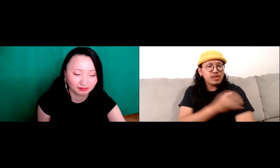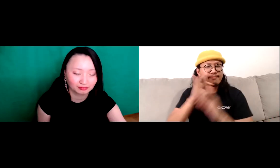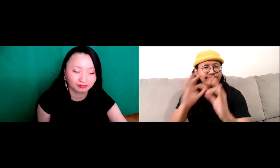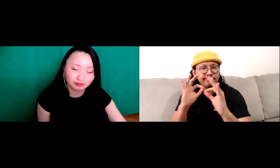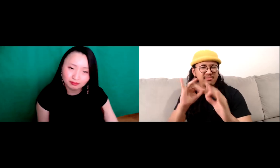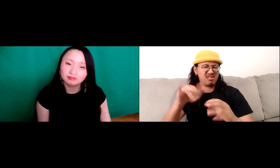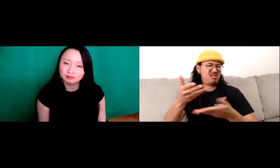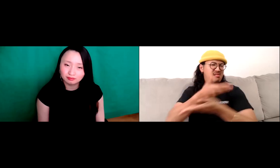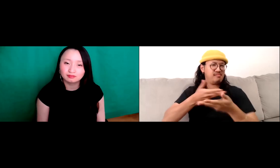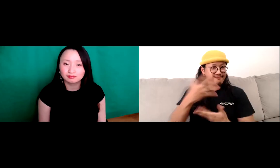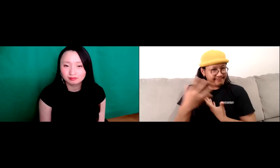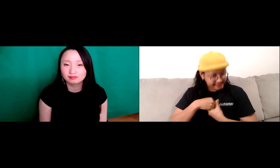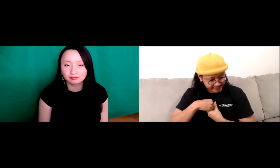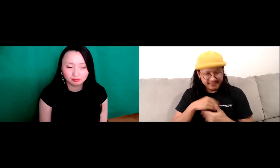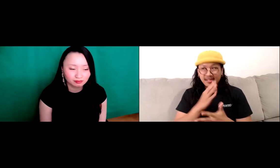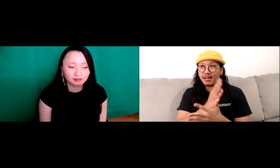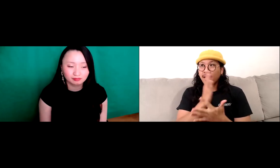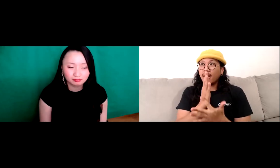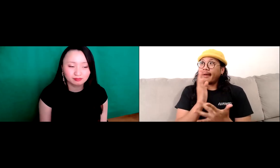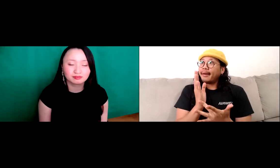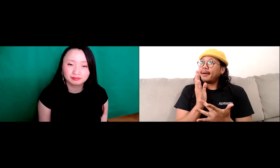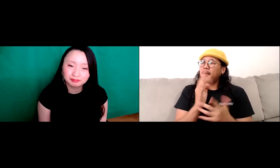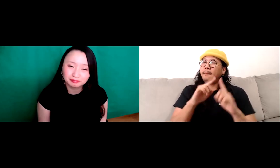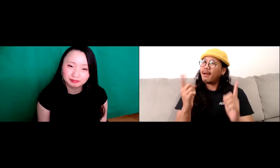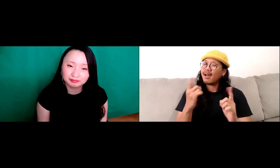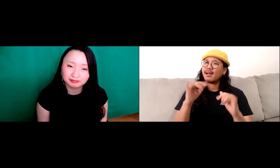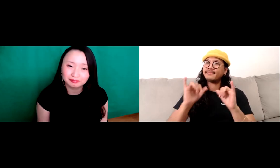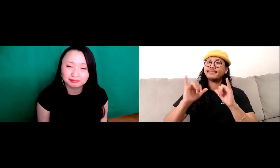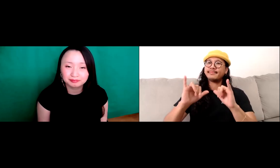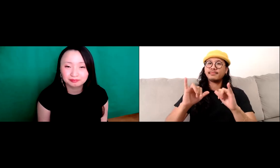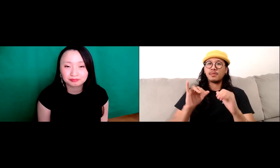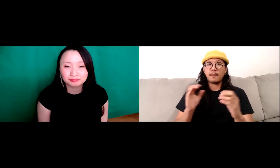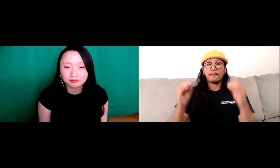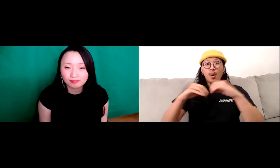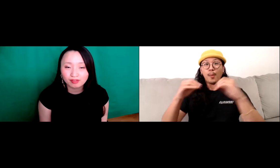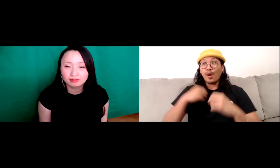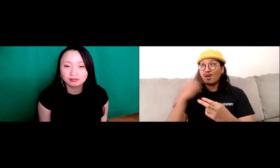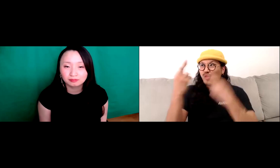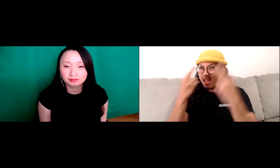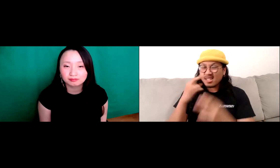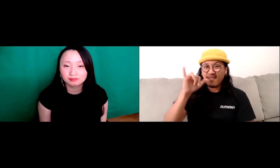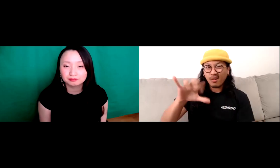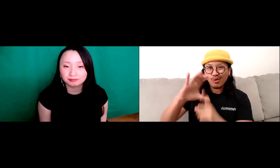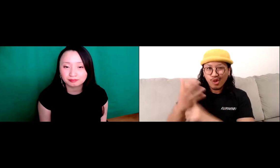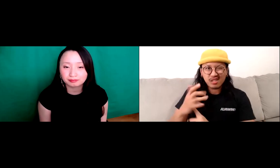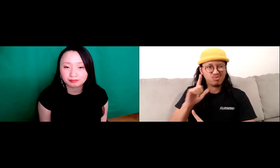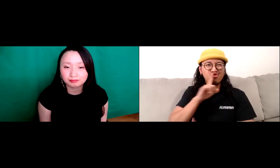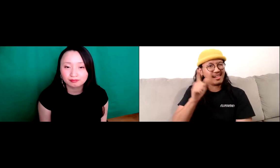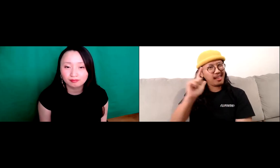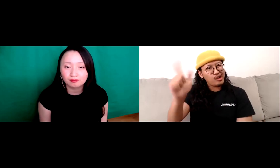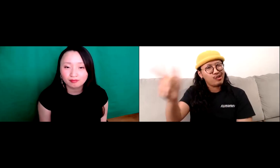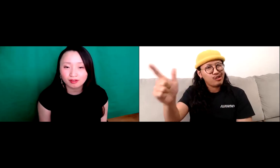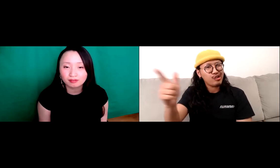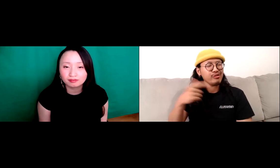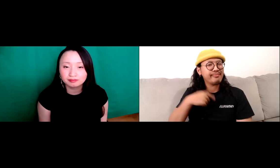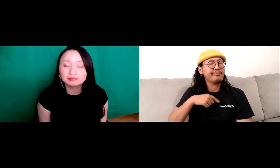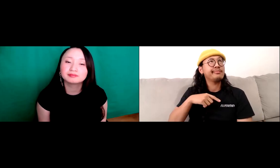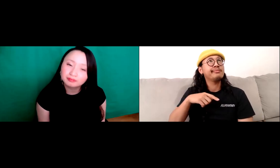other we want to, we just have this energy towards each other of caring for each other.